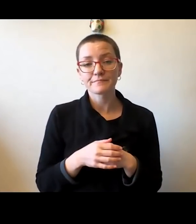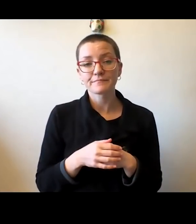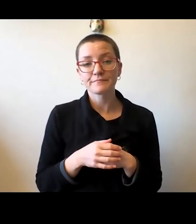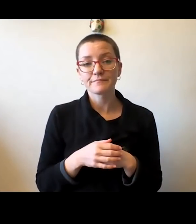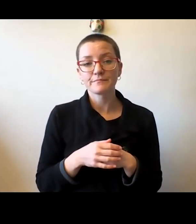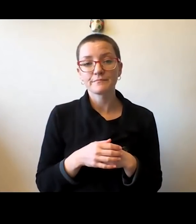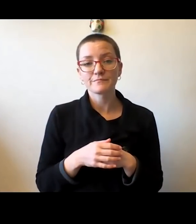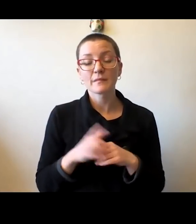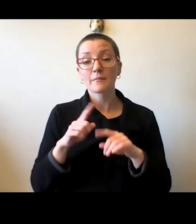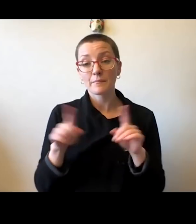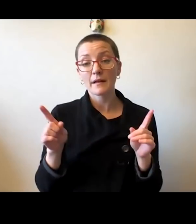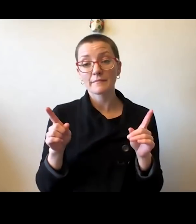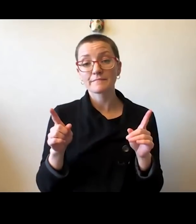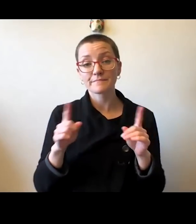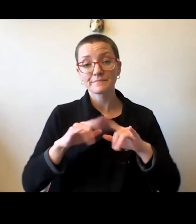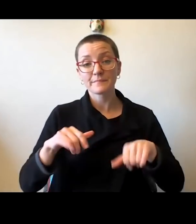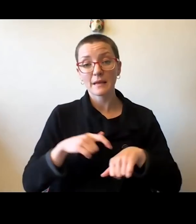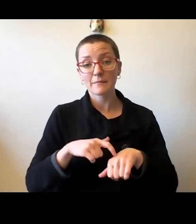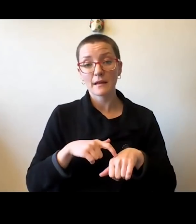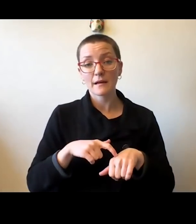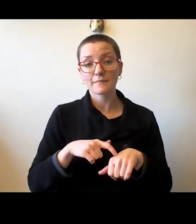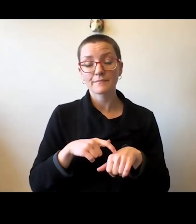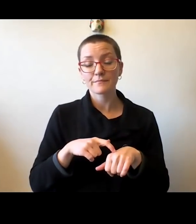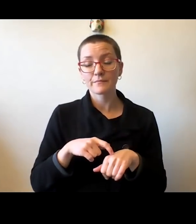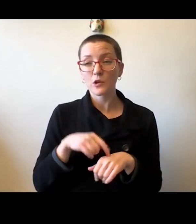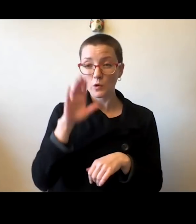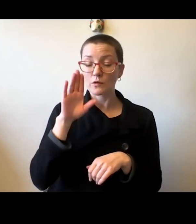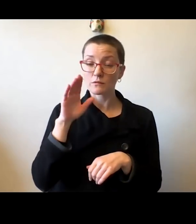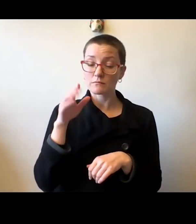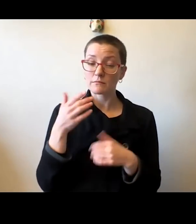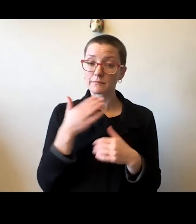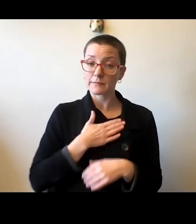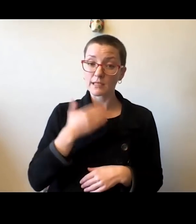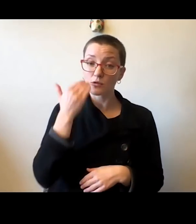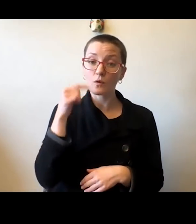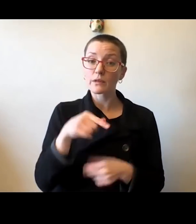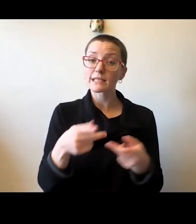But above all, this is a place known for being honest